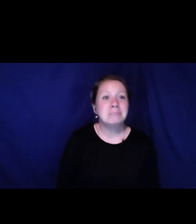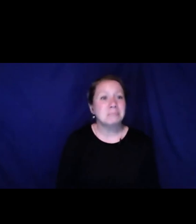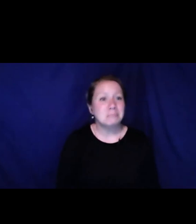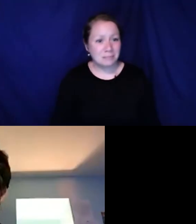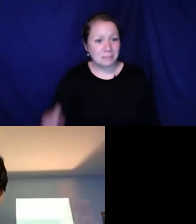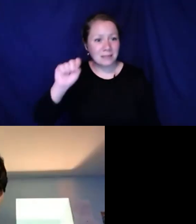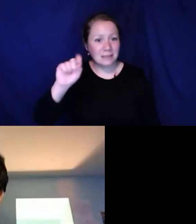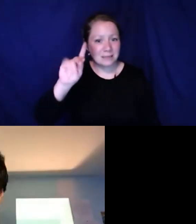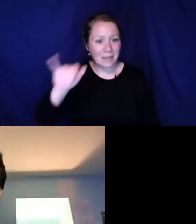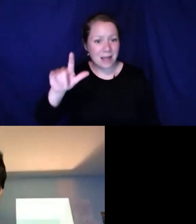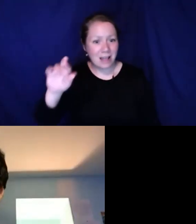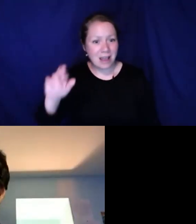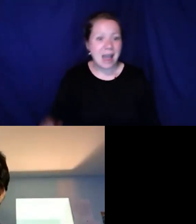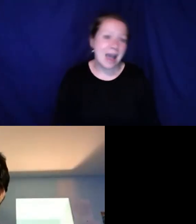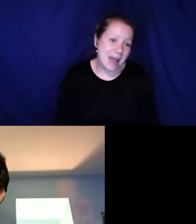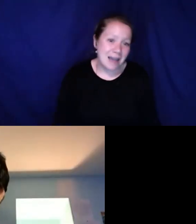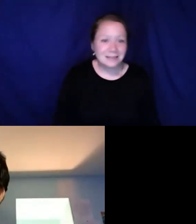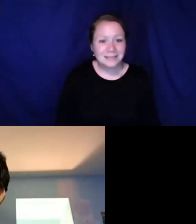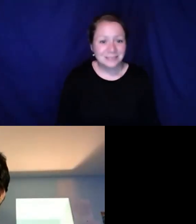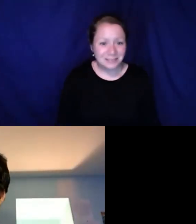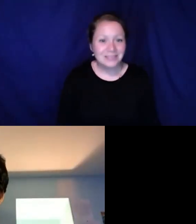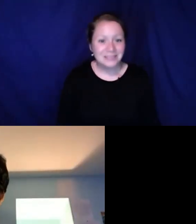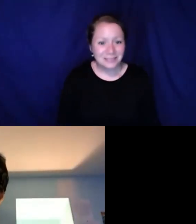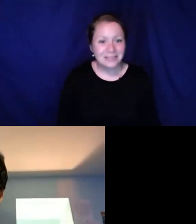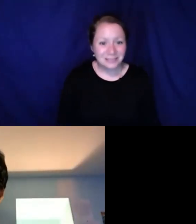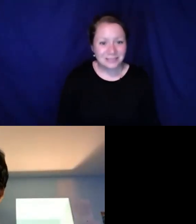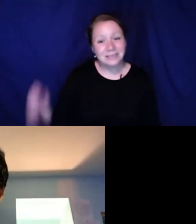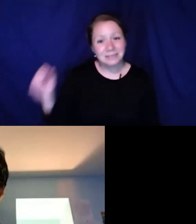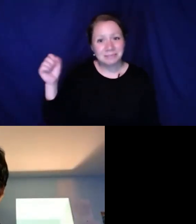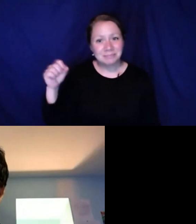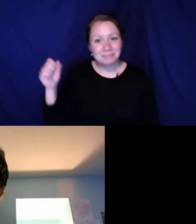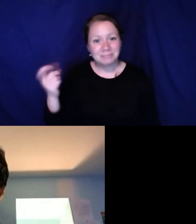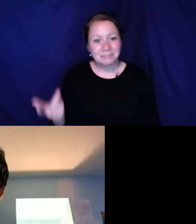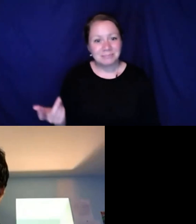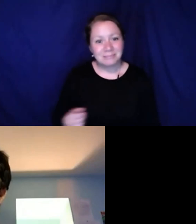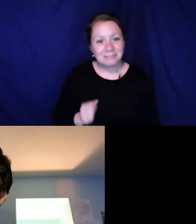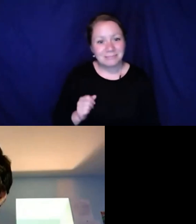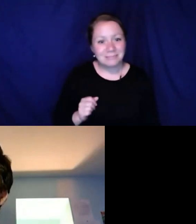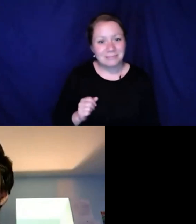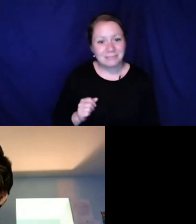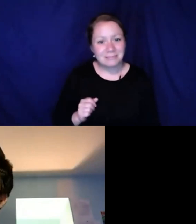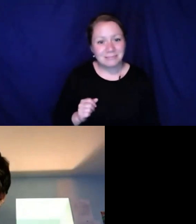Skyler, have you learned something today about self-advocacy? >> Skyler: